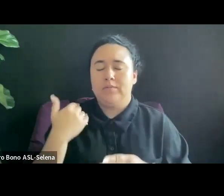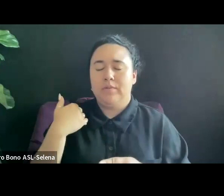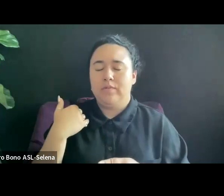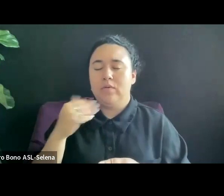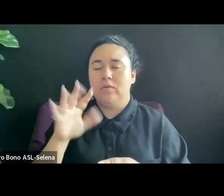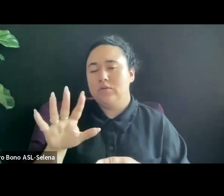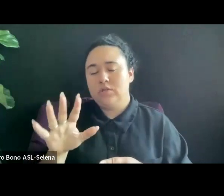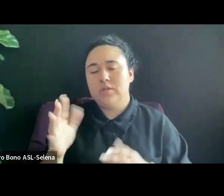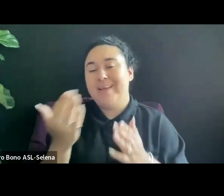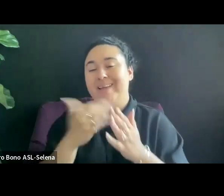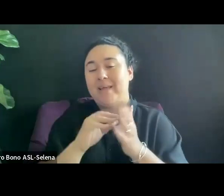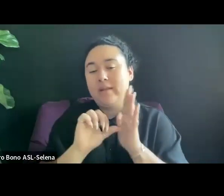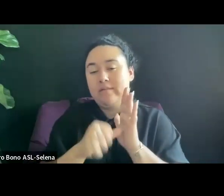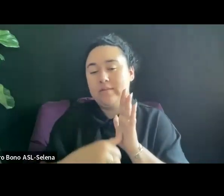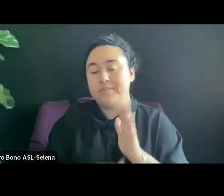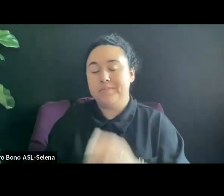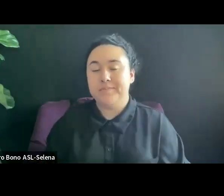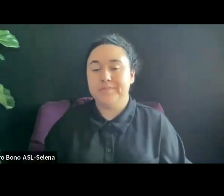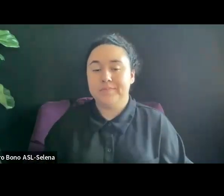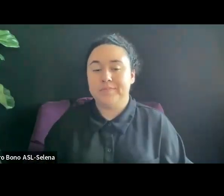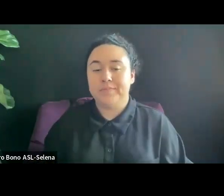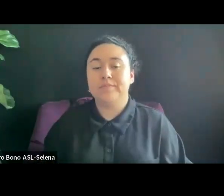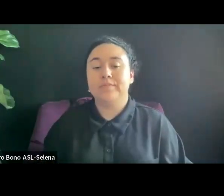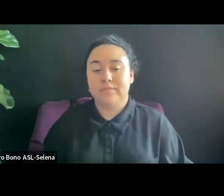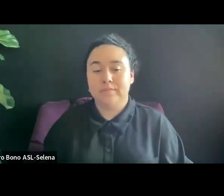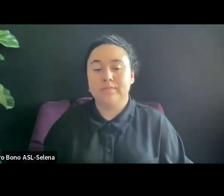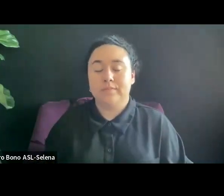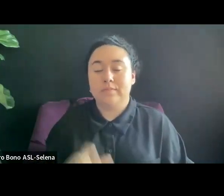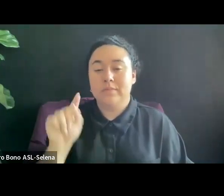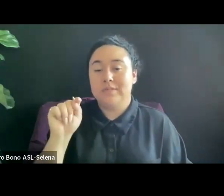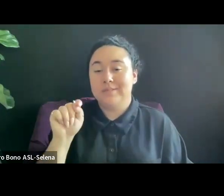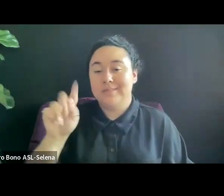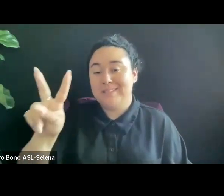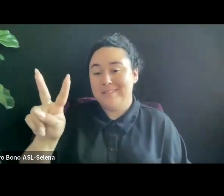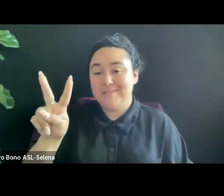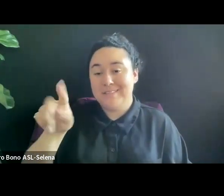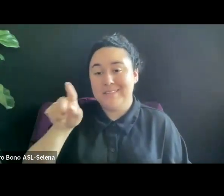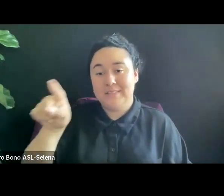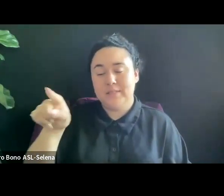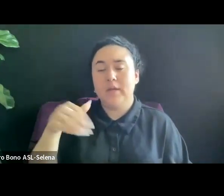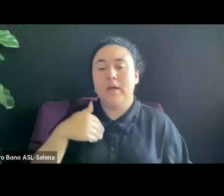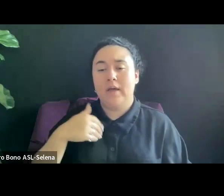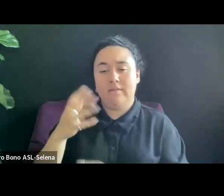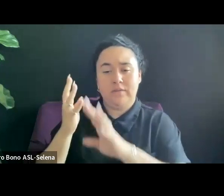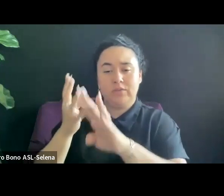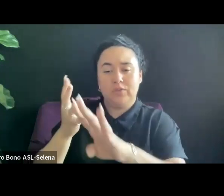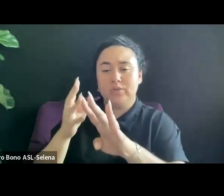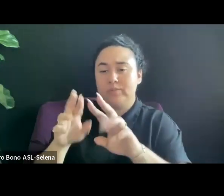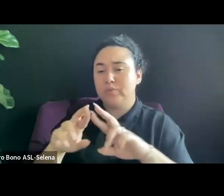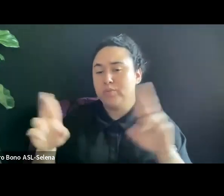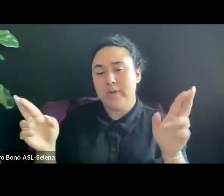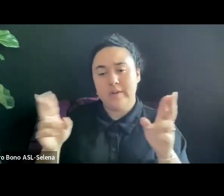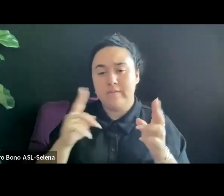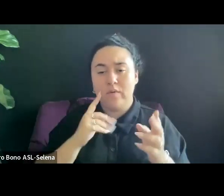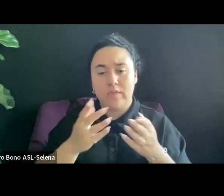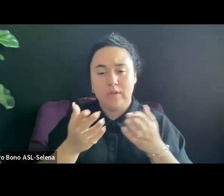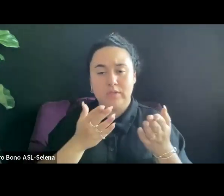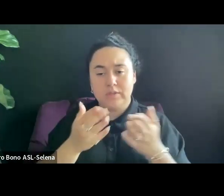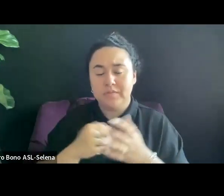MANY TELEVISION STATION VERSUS A STREAMING COMPONENT THE THEIR SERVICE OFFERINGS. THIS IS OFTEN CALLED TETHERING.